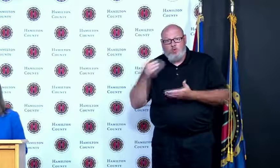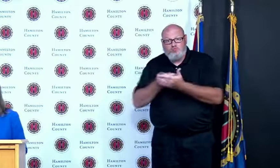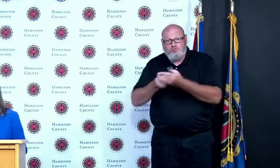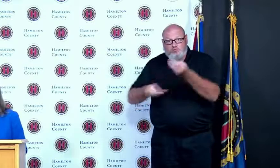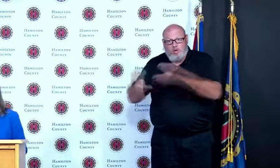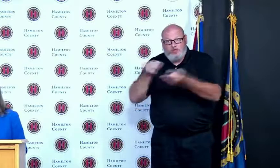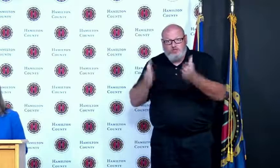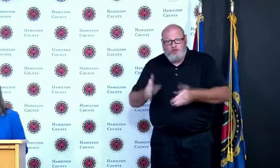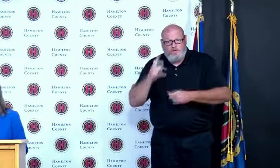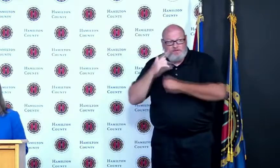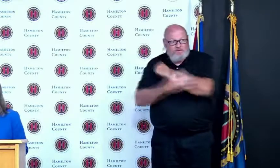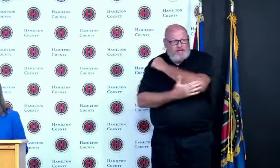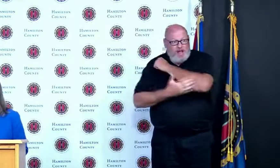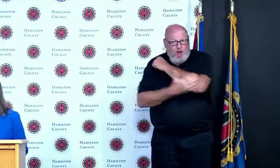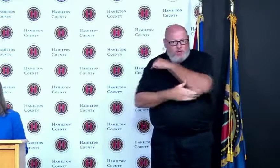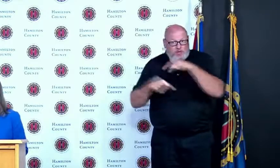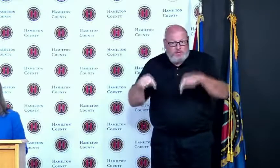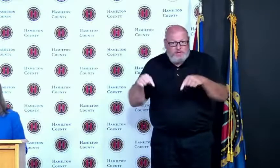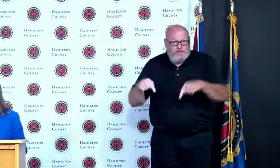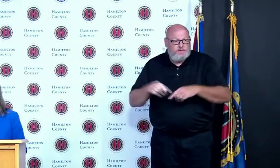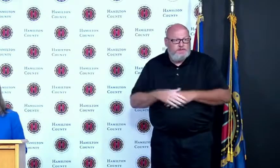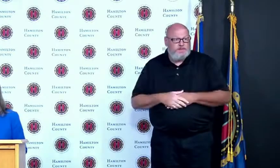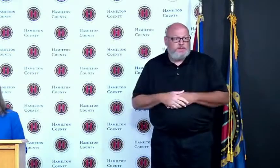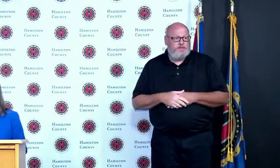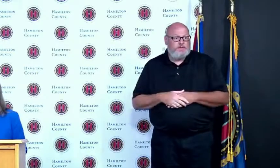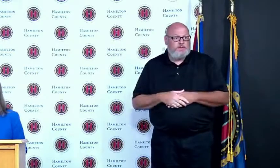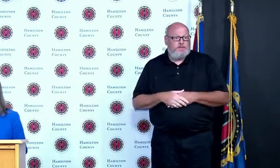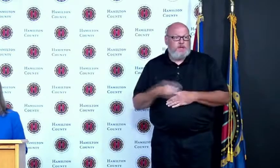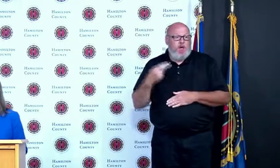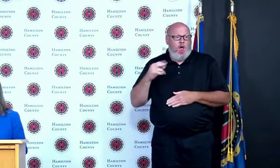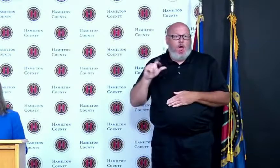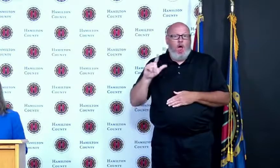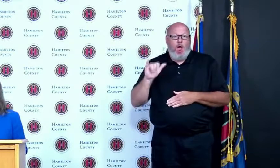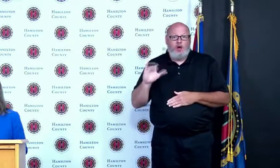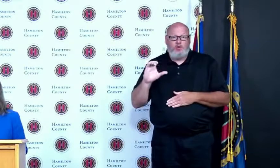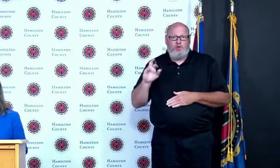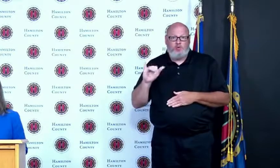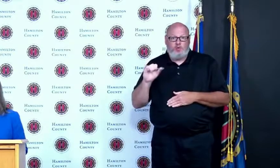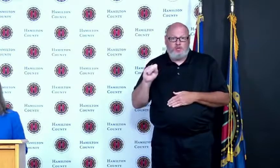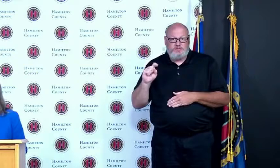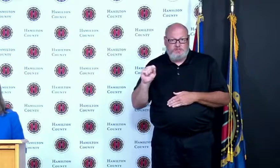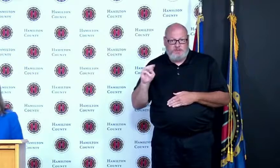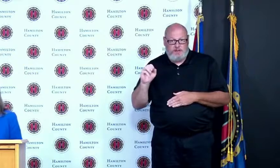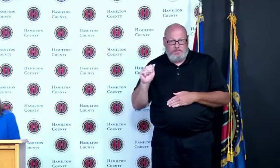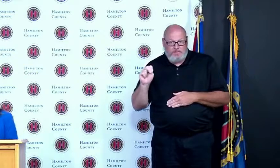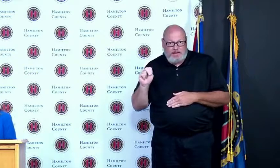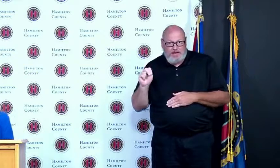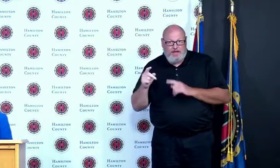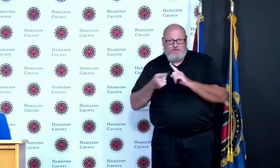on the briefing were Chief Executive Officer at UC Health Dr Rick Lofgren